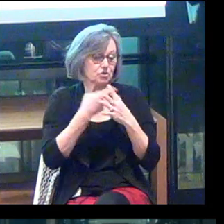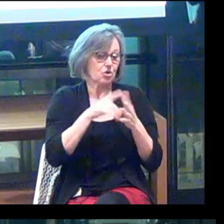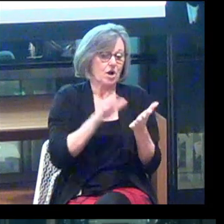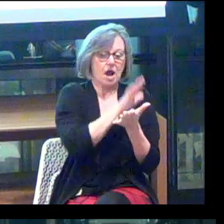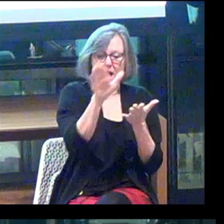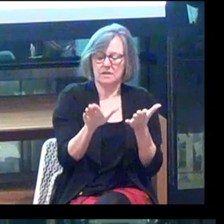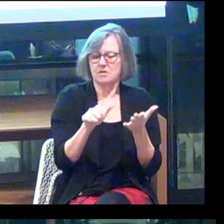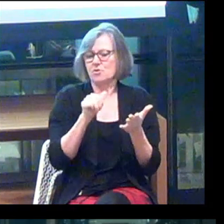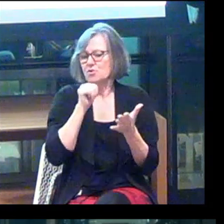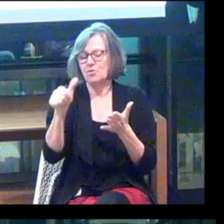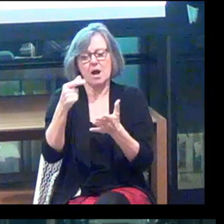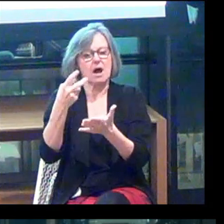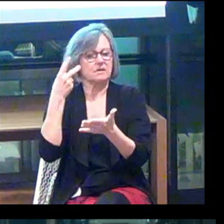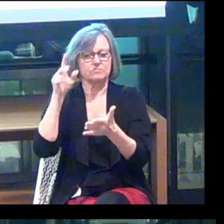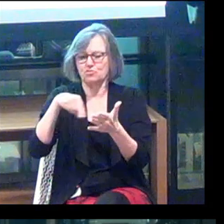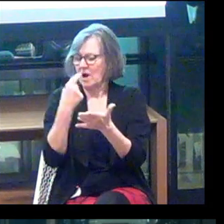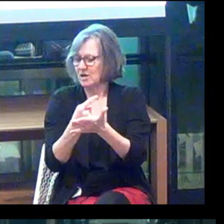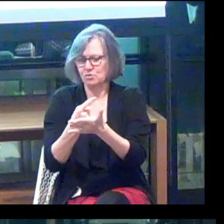do not get a degree.